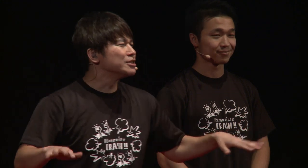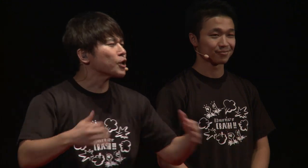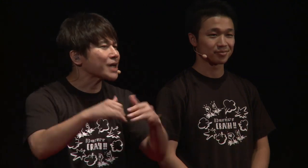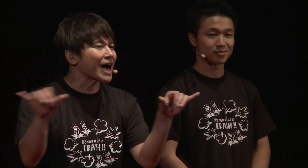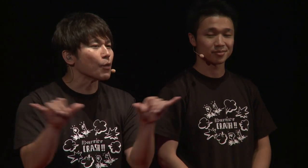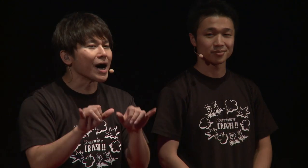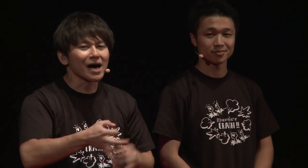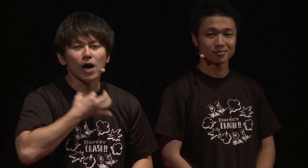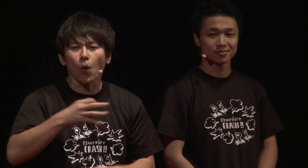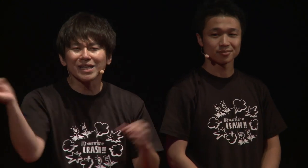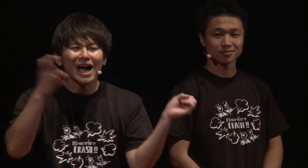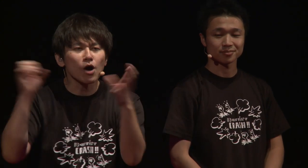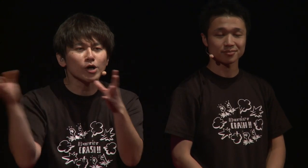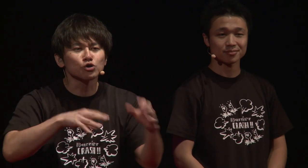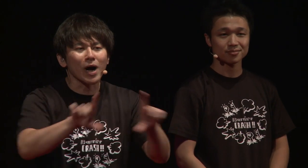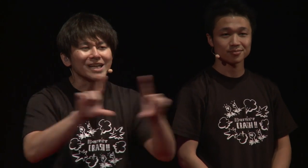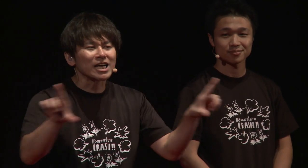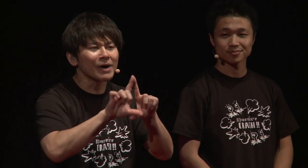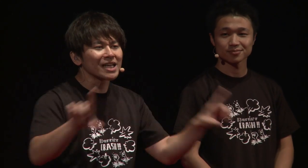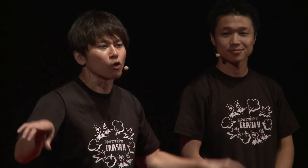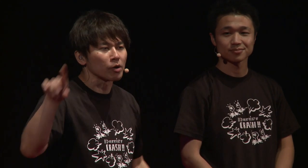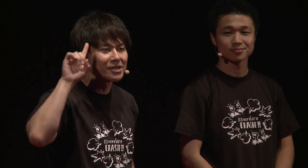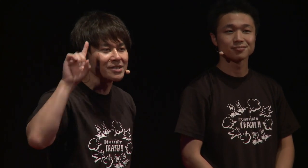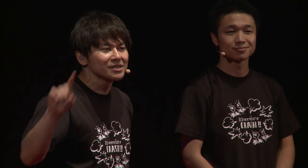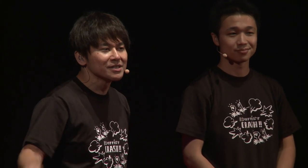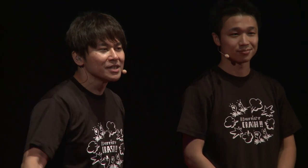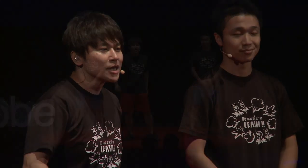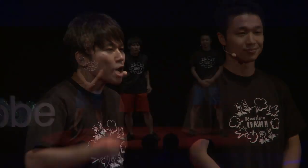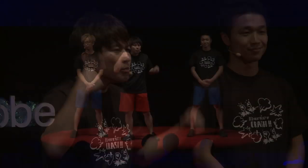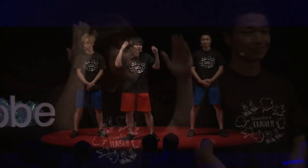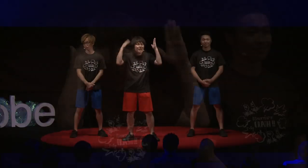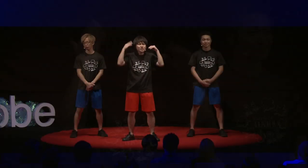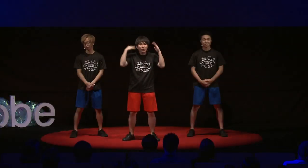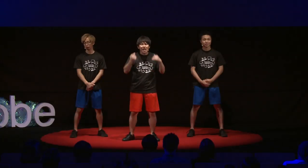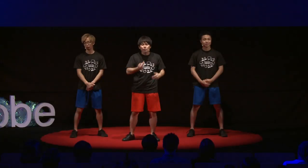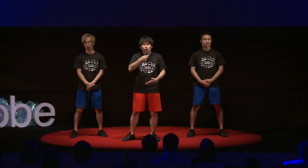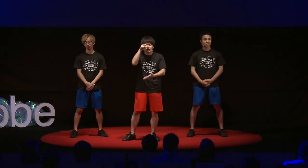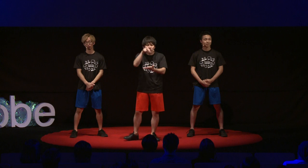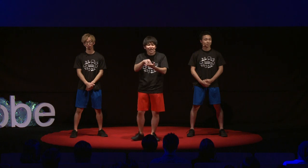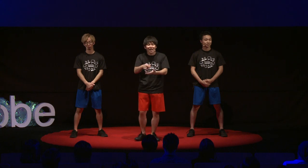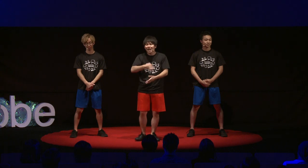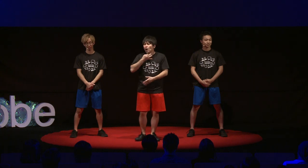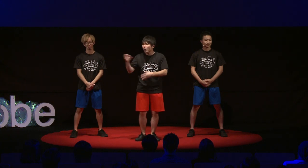I think, in today's society, speaking using your voice is the norm. For people like me that can't hear,